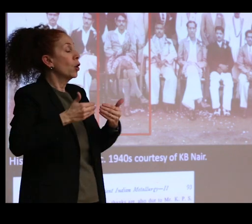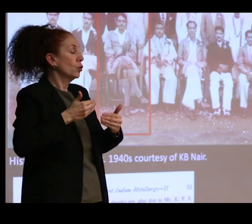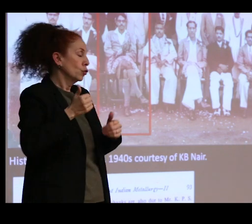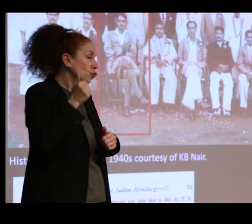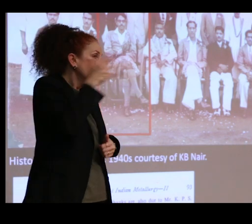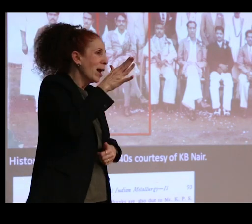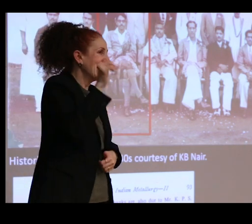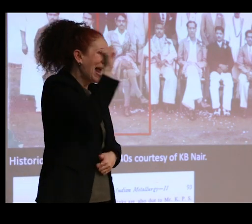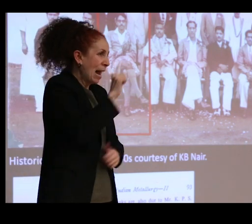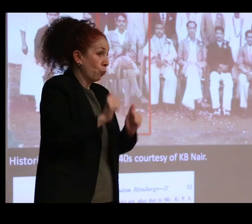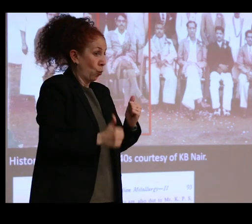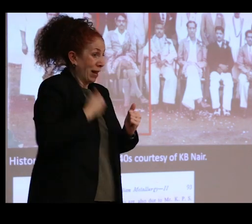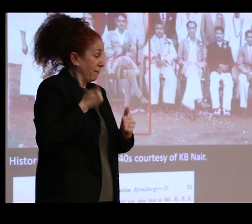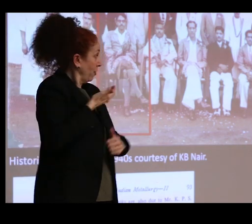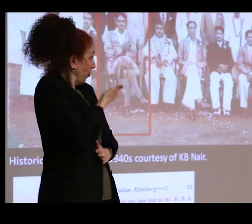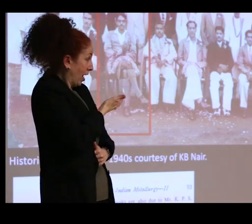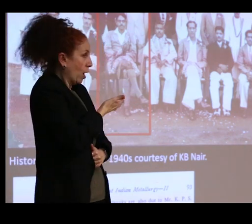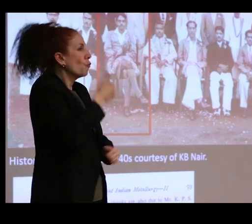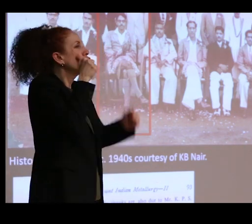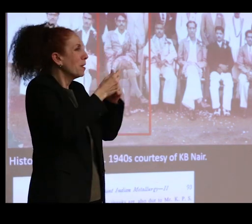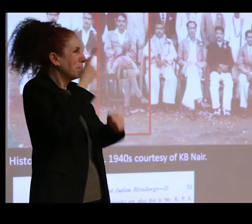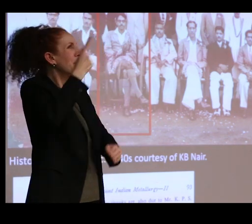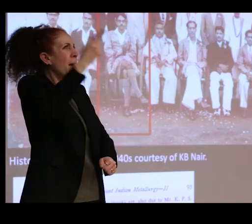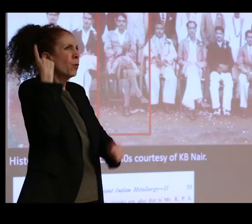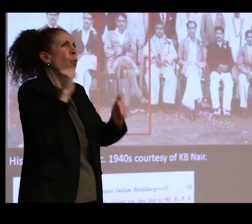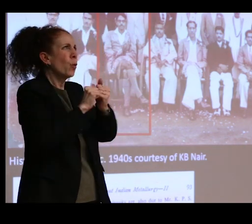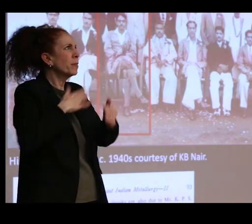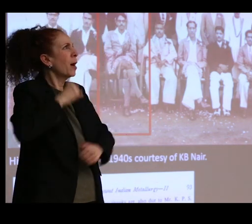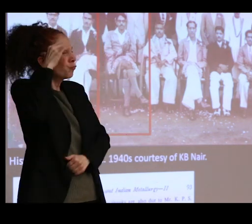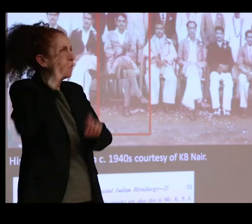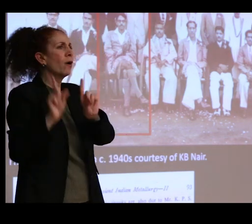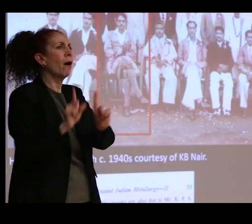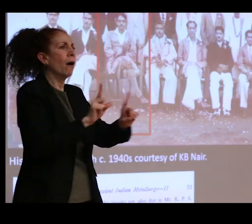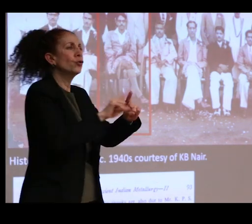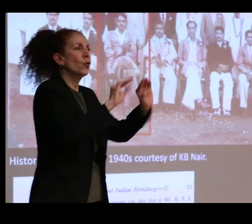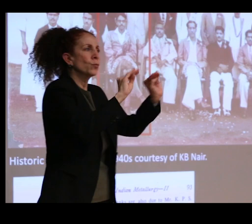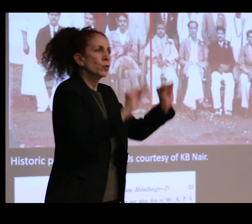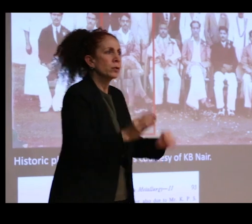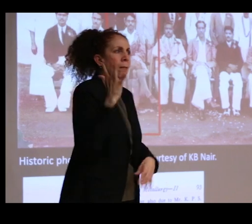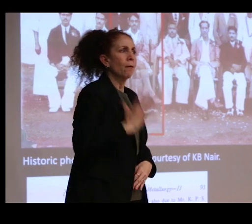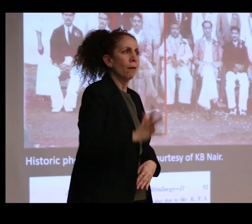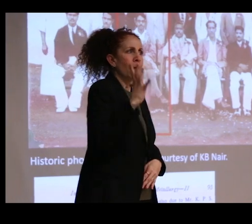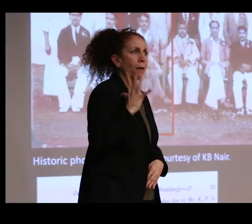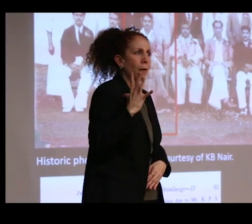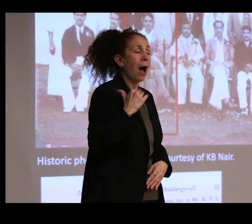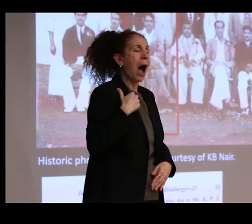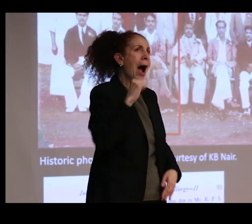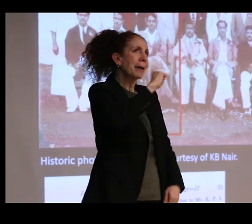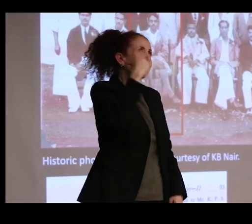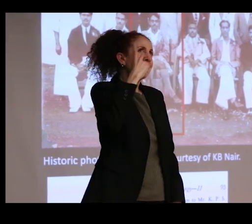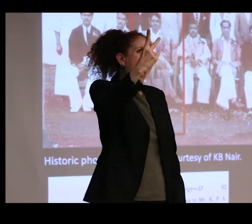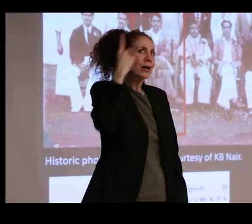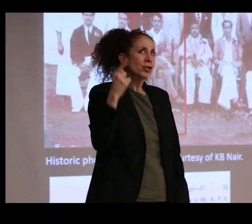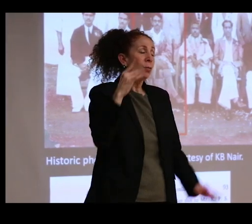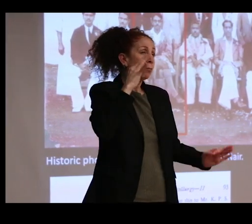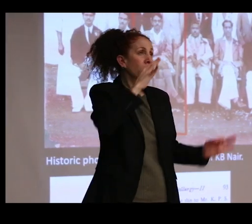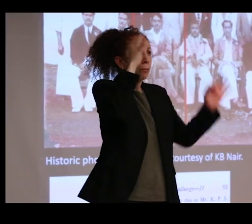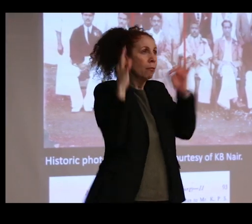recalled that she'd been brought along to the museum on multiple occasions. And I imagine her rolling her eyes in boredom the way that my own children do whenever I